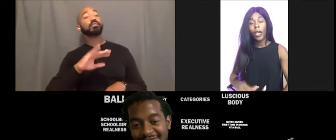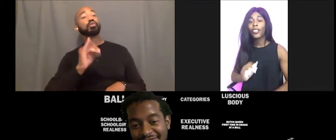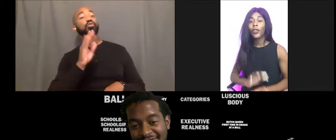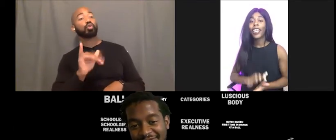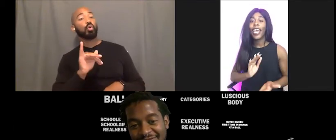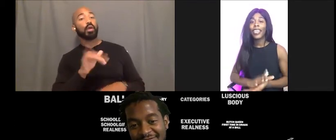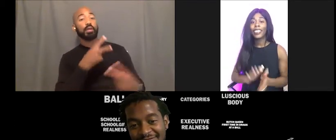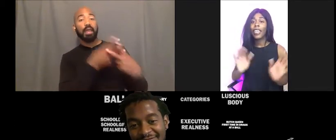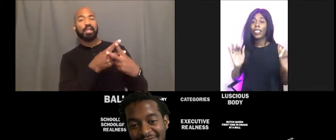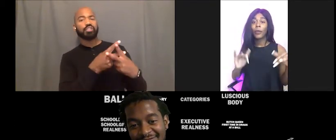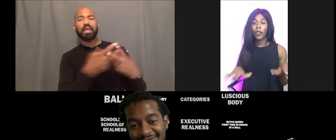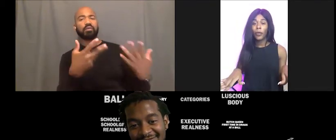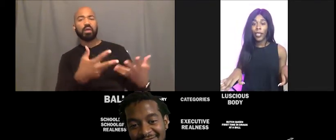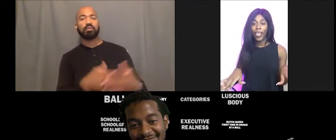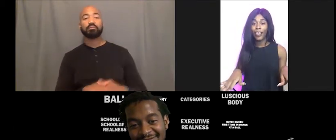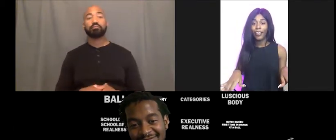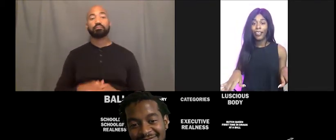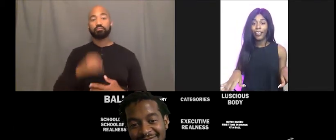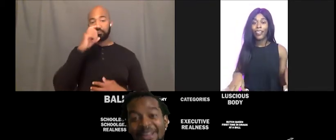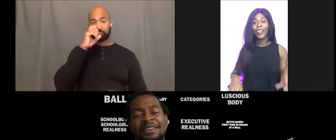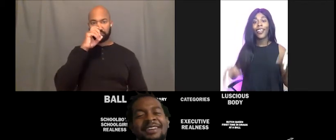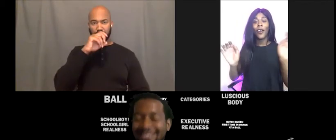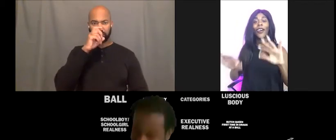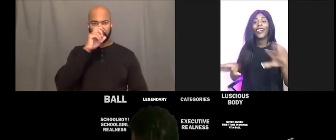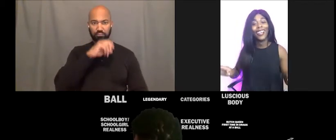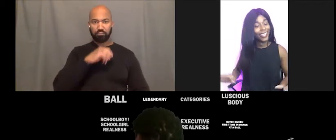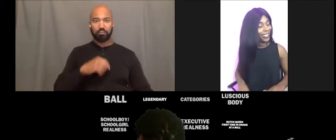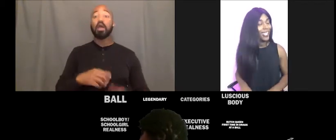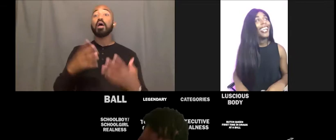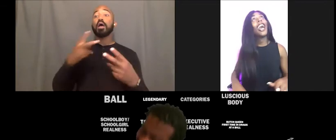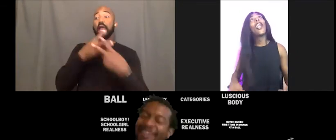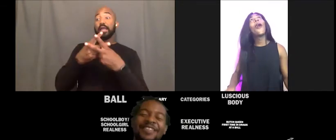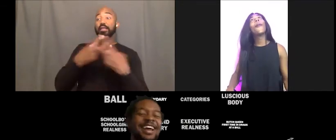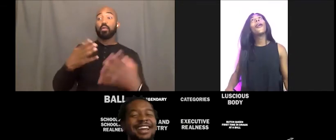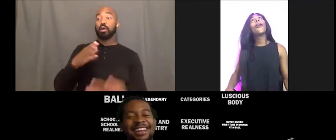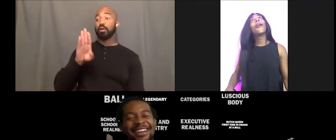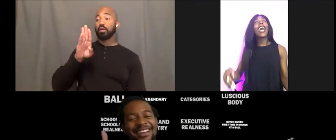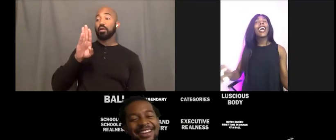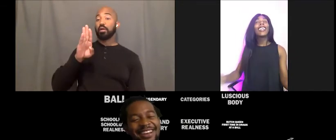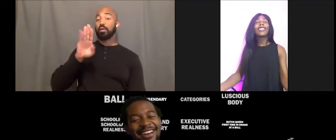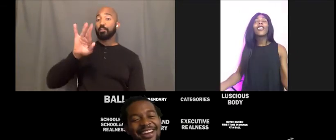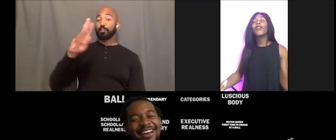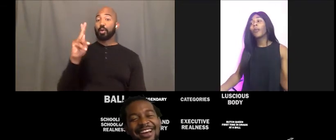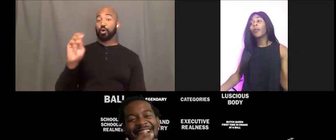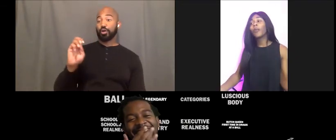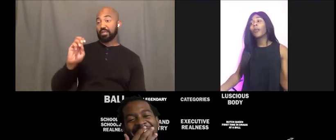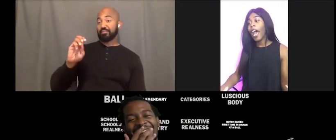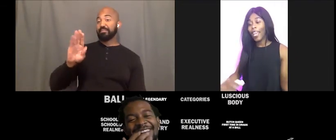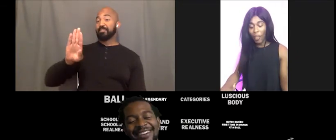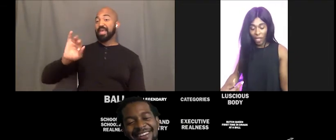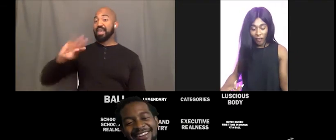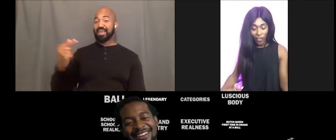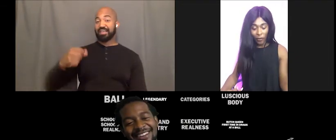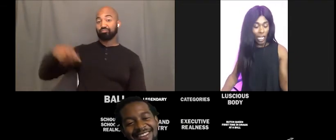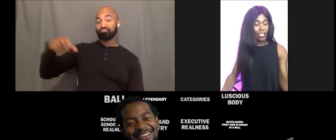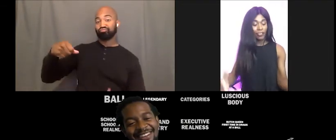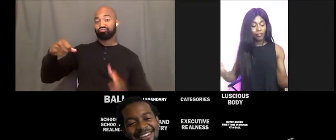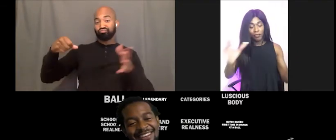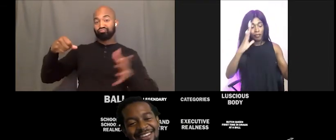My joy in a hashtag is a Birken bag. No. No, my joy... actually for me I am a very as...